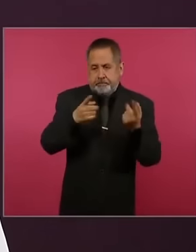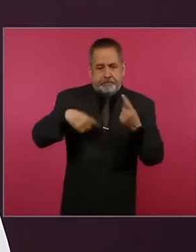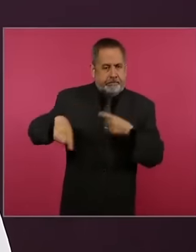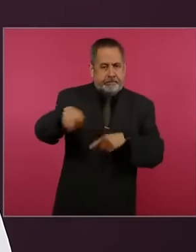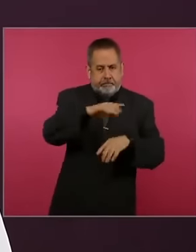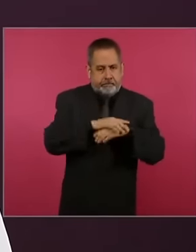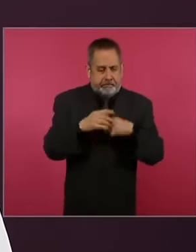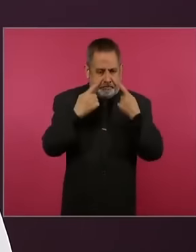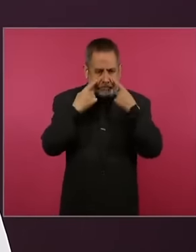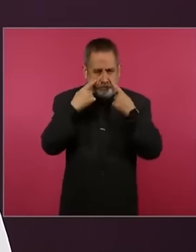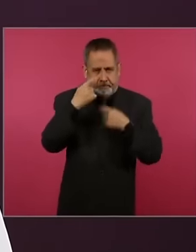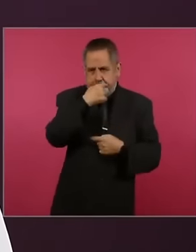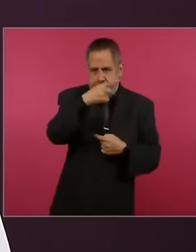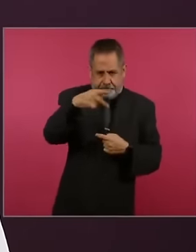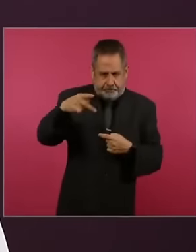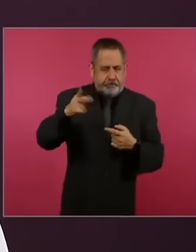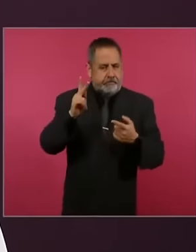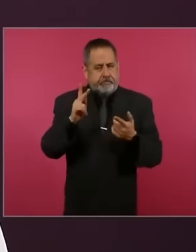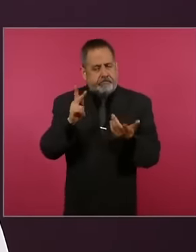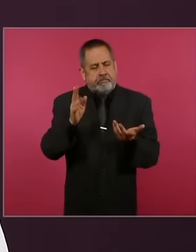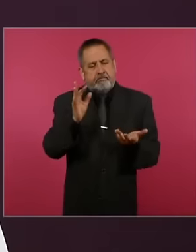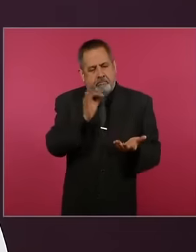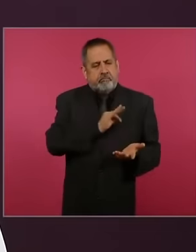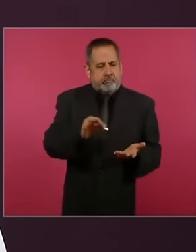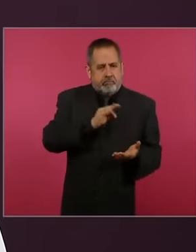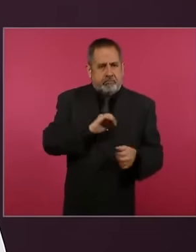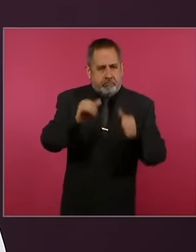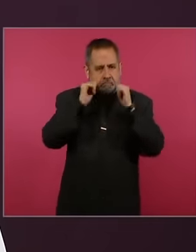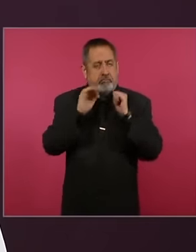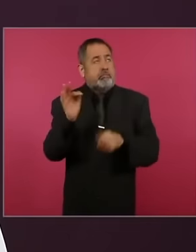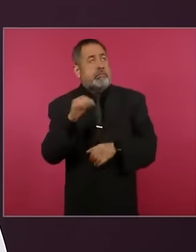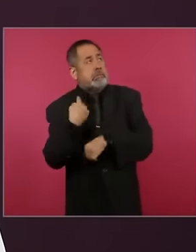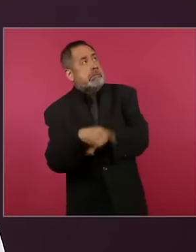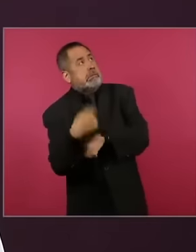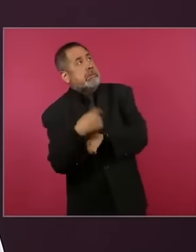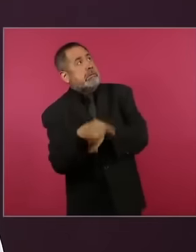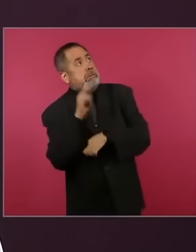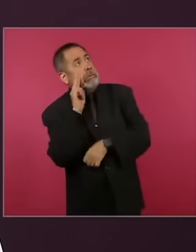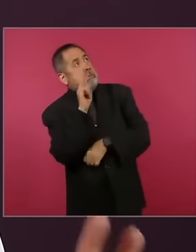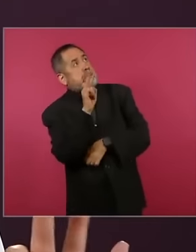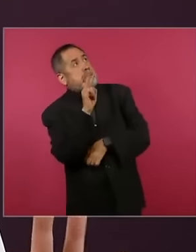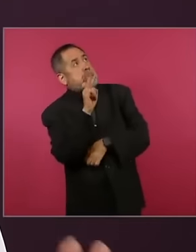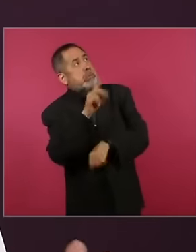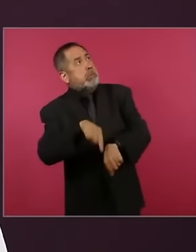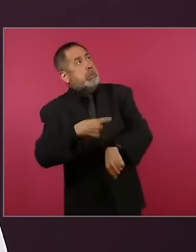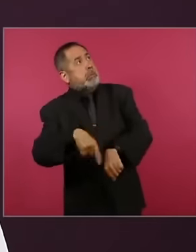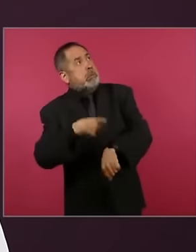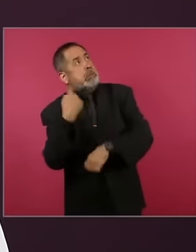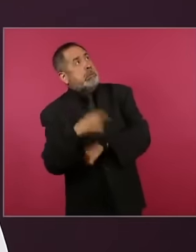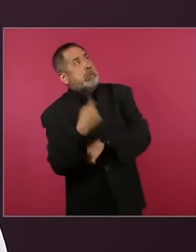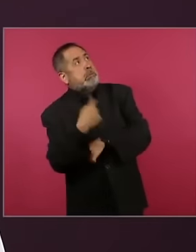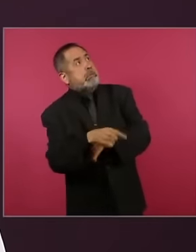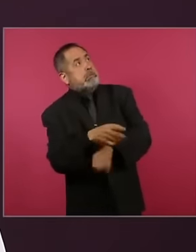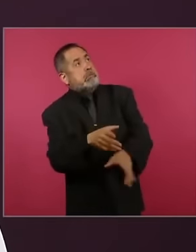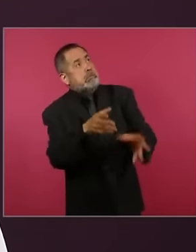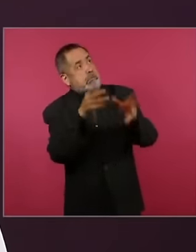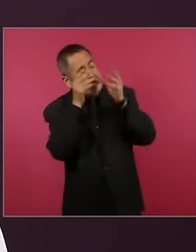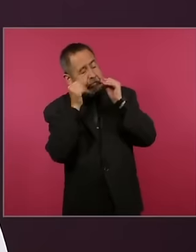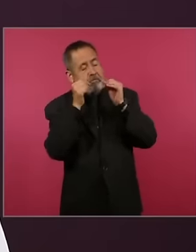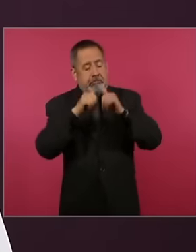the person's eyes and the exposure time. It is a physical damage. Of course, it can cause